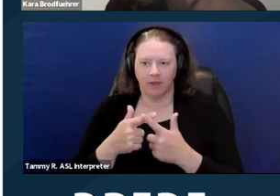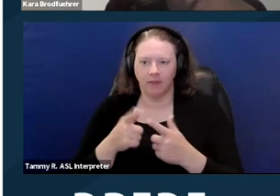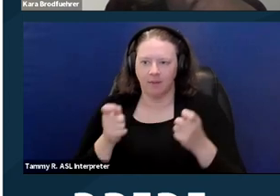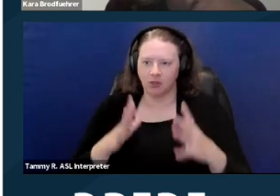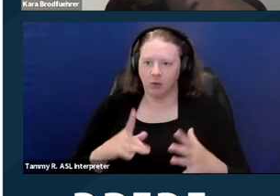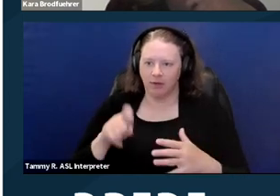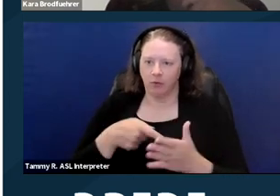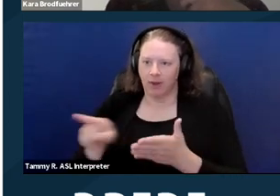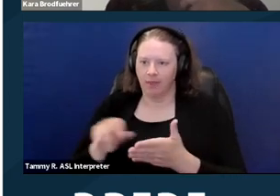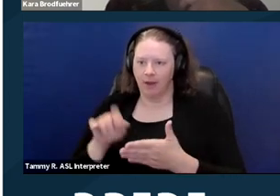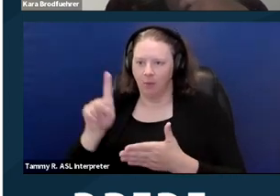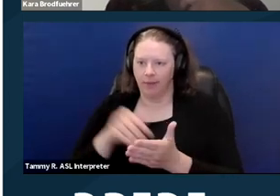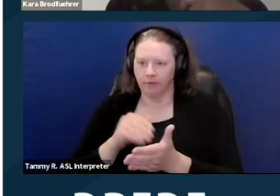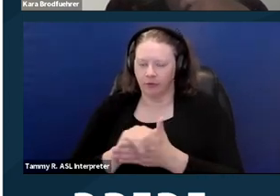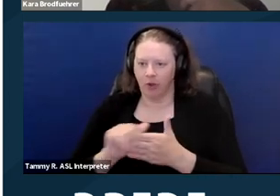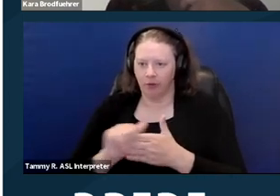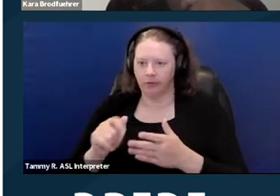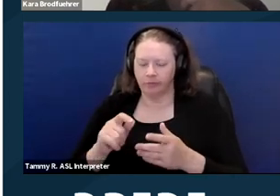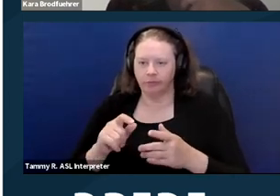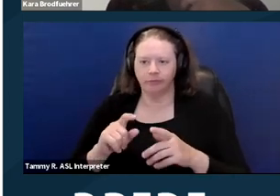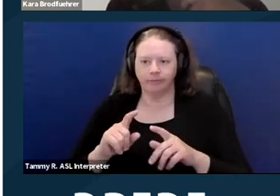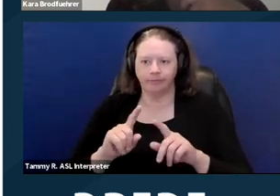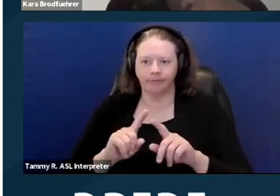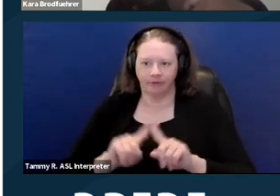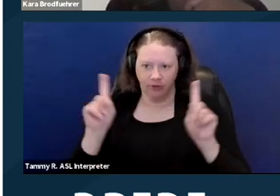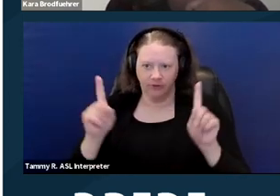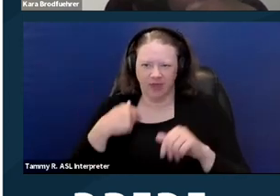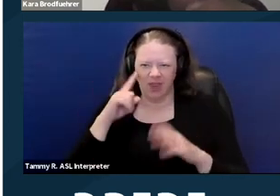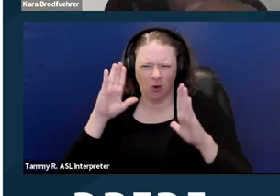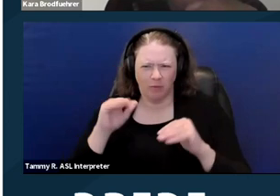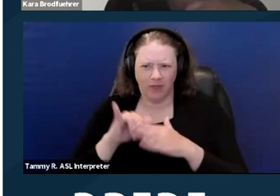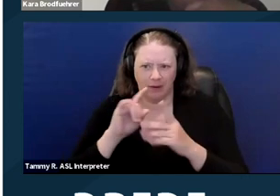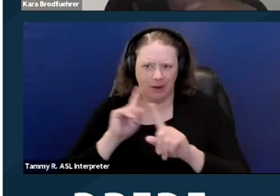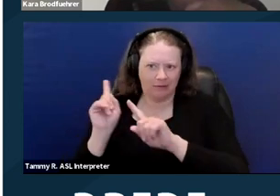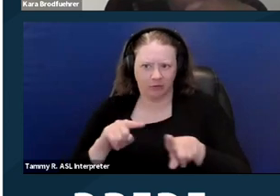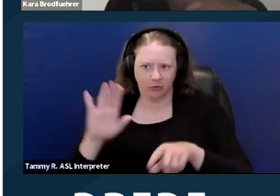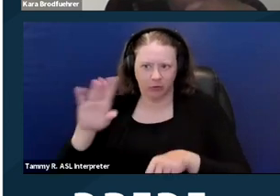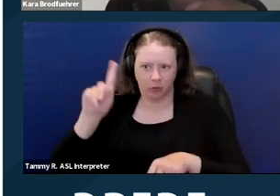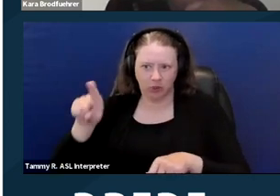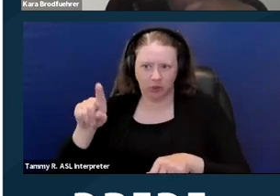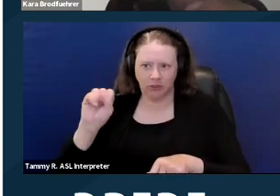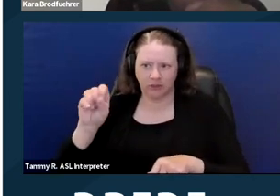that $1,000 difference. So I hope that answers your question, Sylvia. Thank you for that.